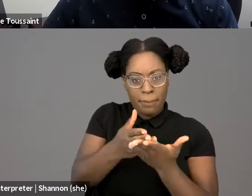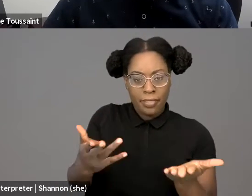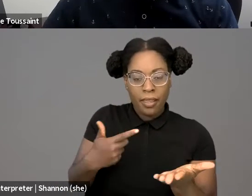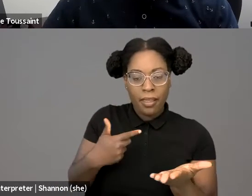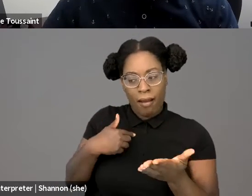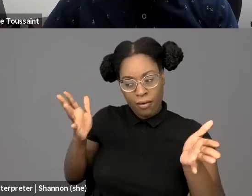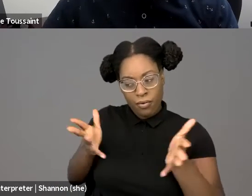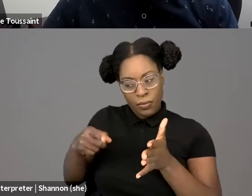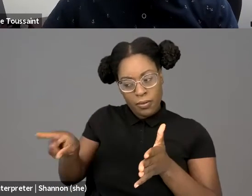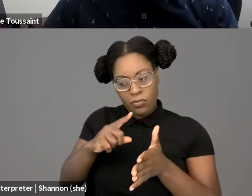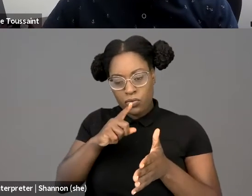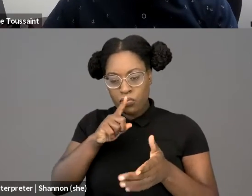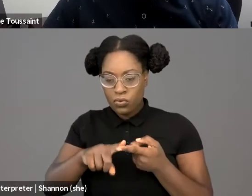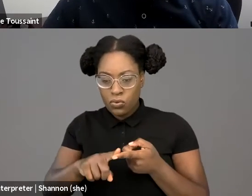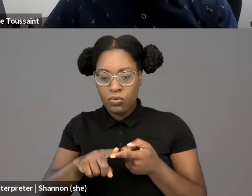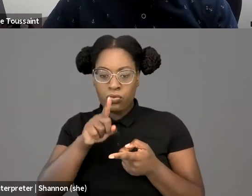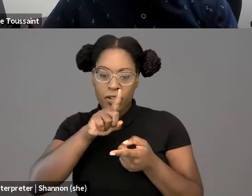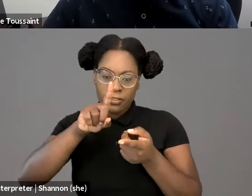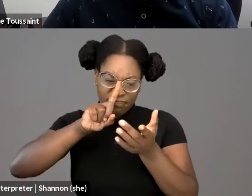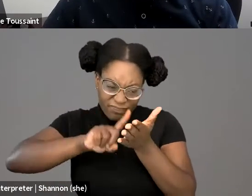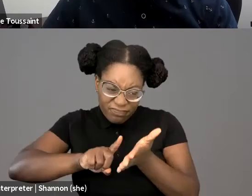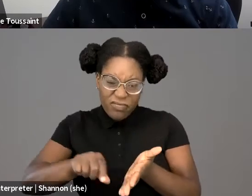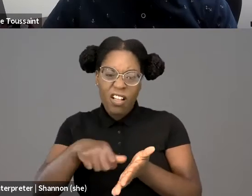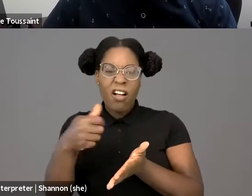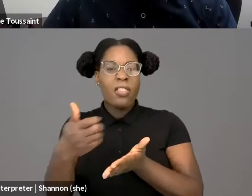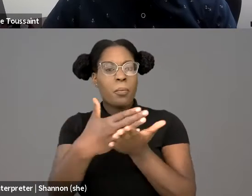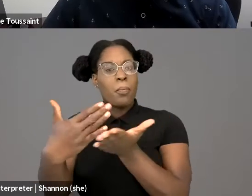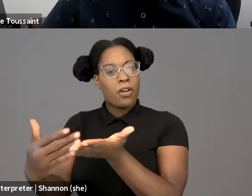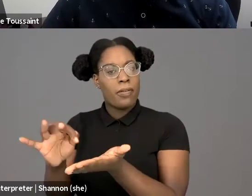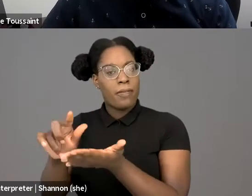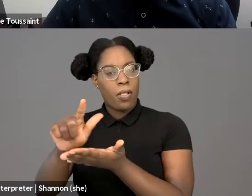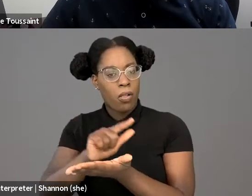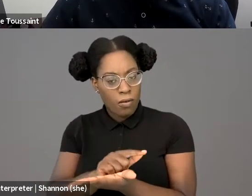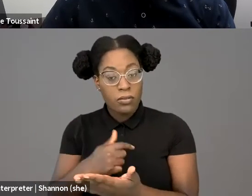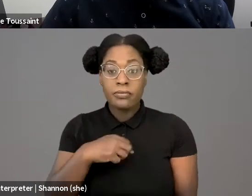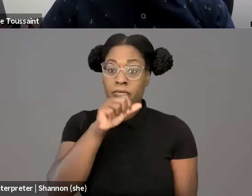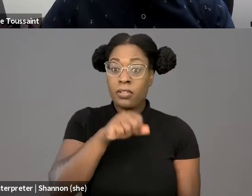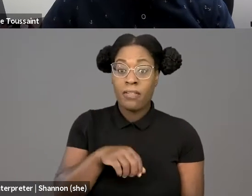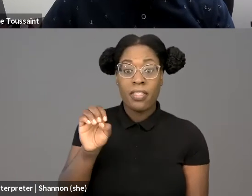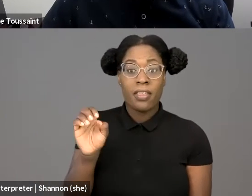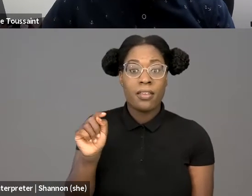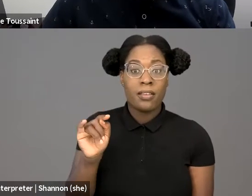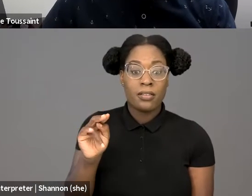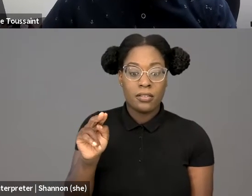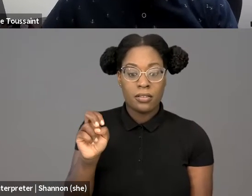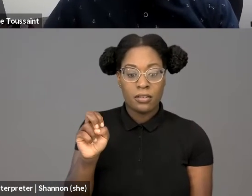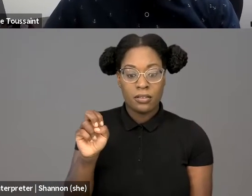So I'm loving that Etienne is, you know, willing to engage in, not only a First Amendment scholar,